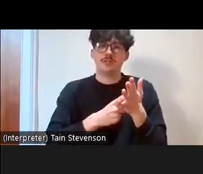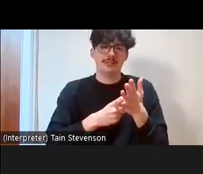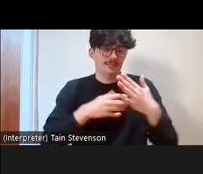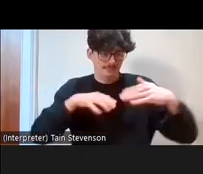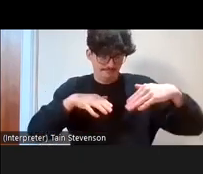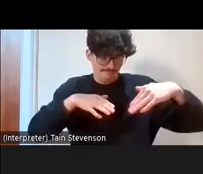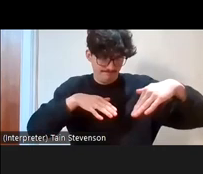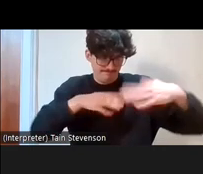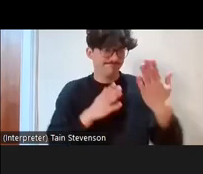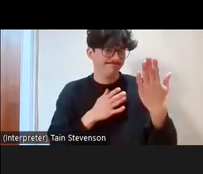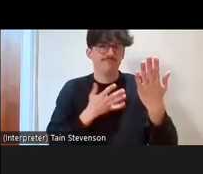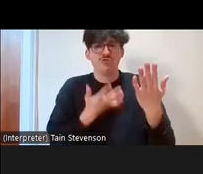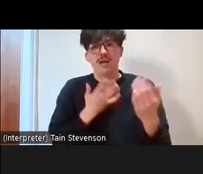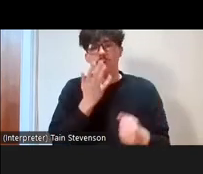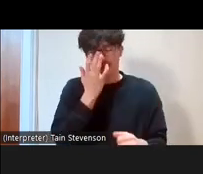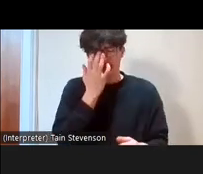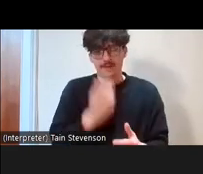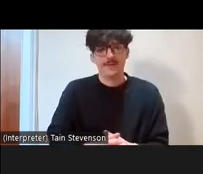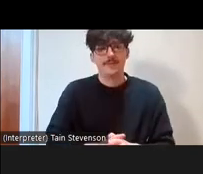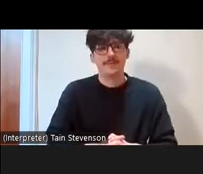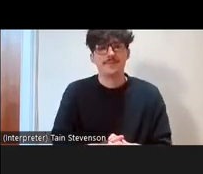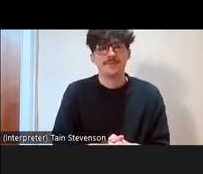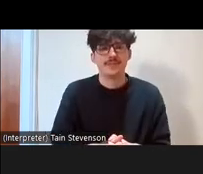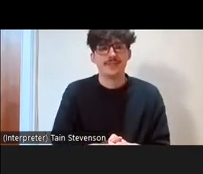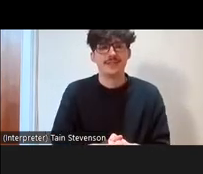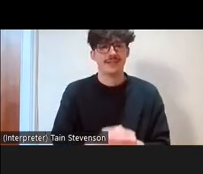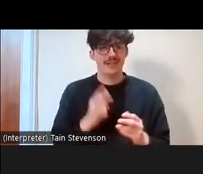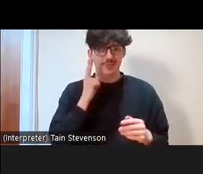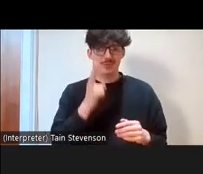displacement of employees by volunteers which goes against the Volunteer Charter,